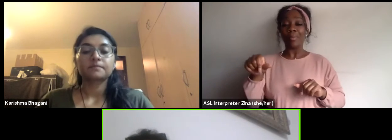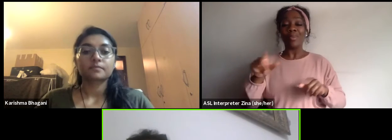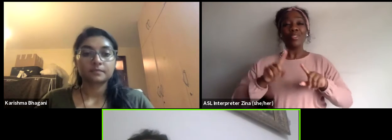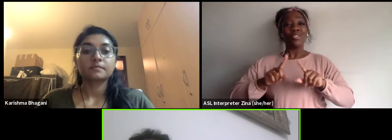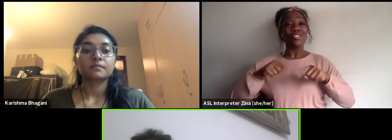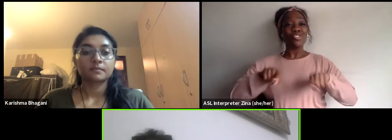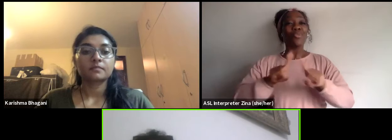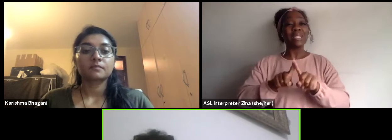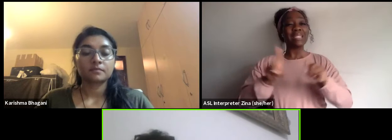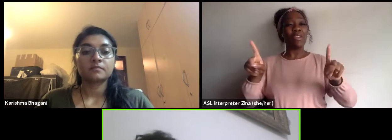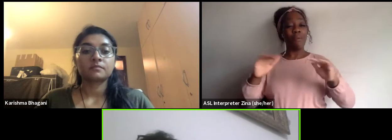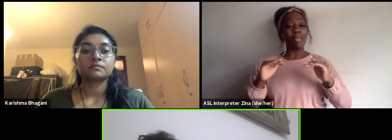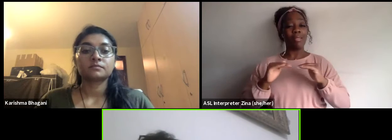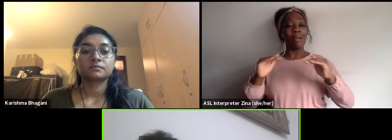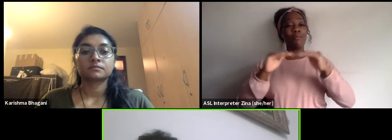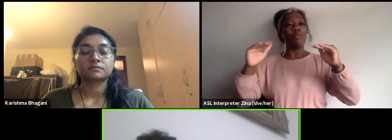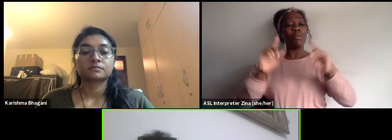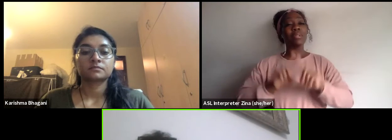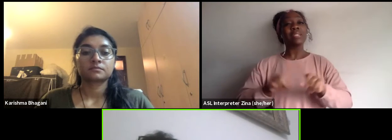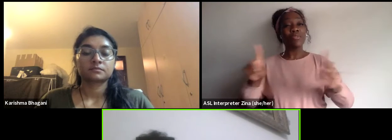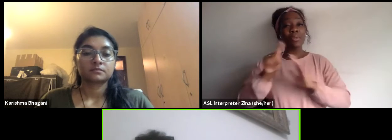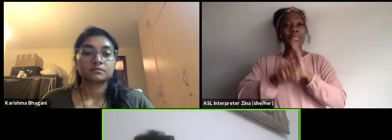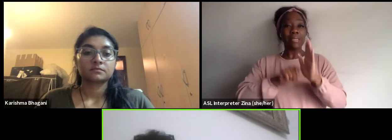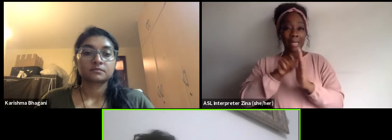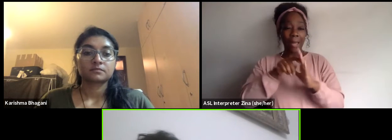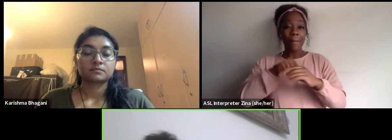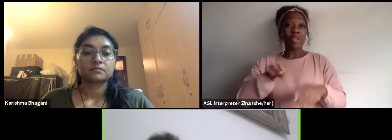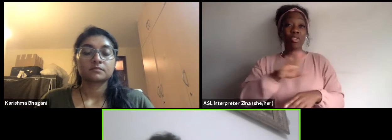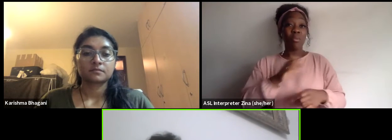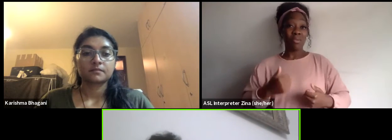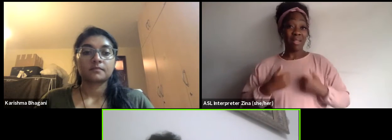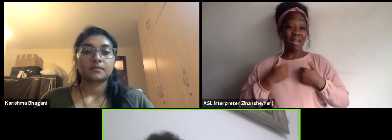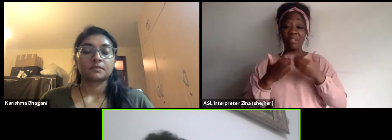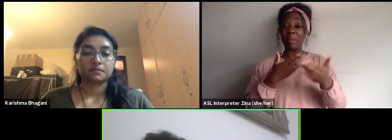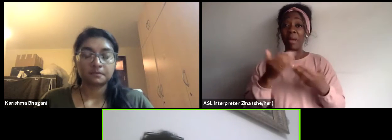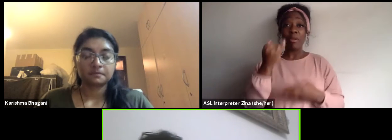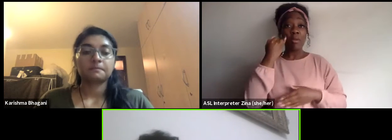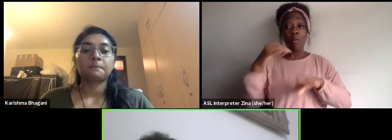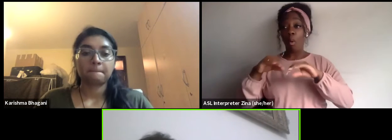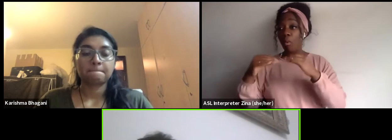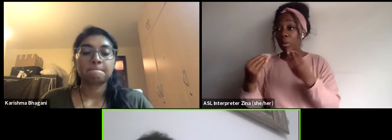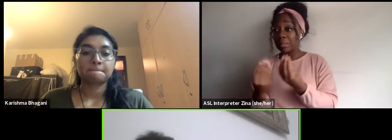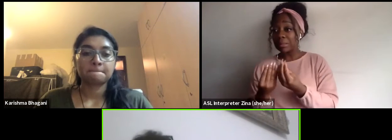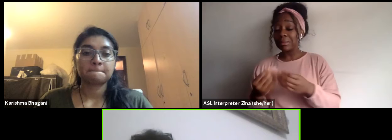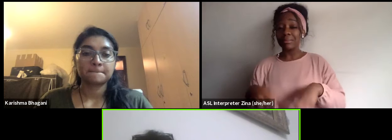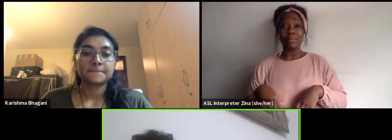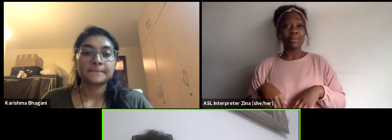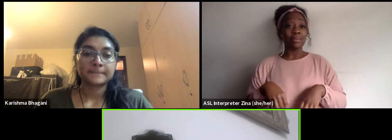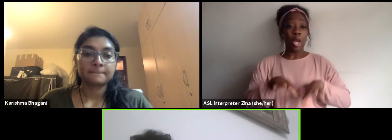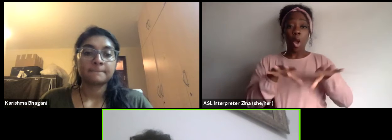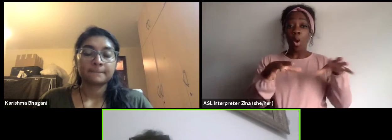of your life as an organization or collective of artists or an enterprise.